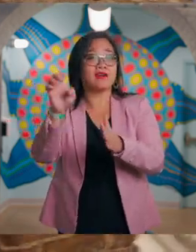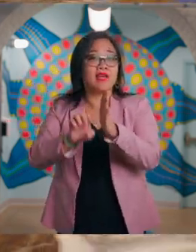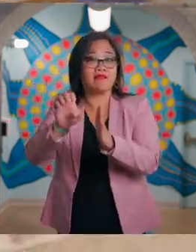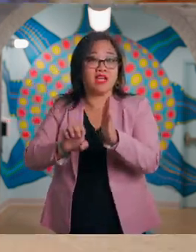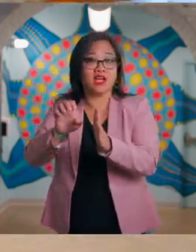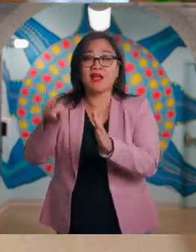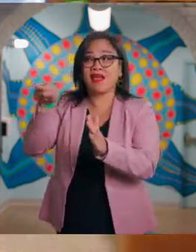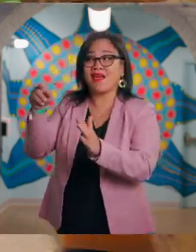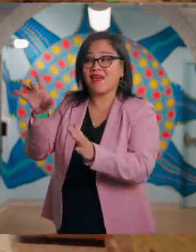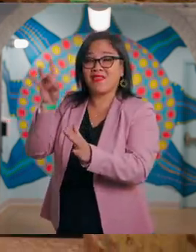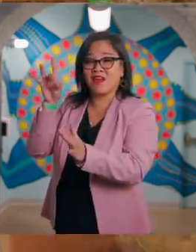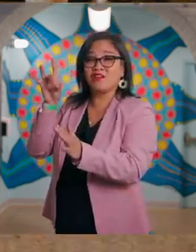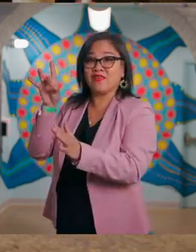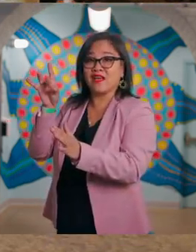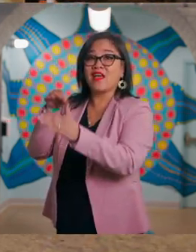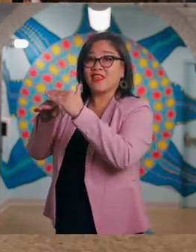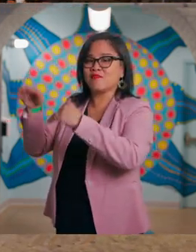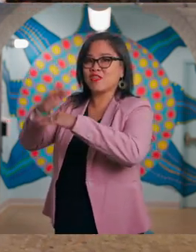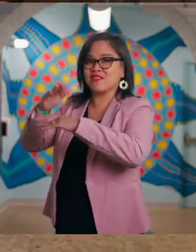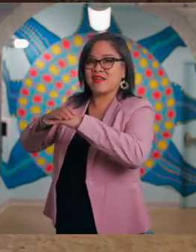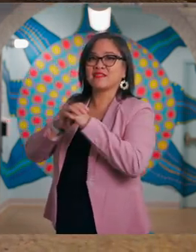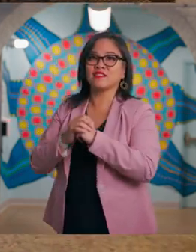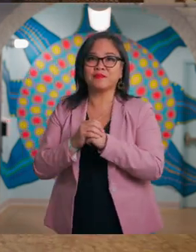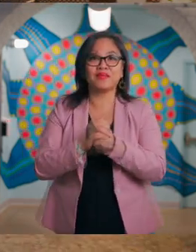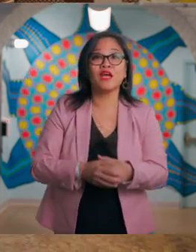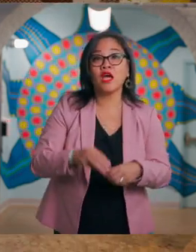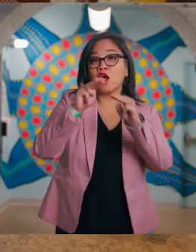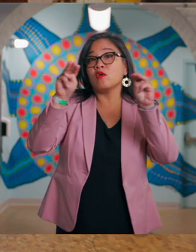Make a right out of the elevator and the admissions desk is straight ahead.